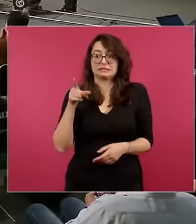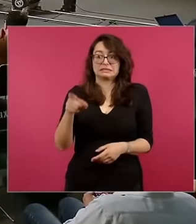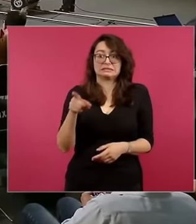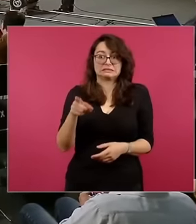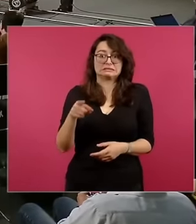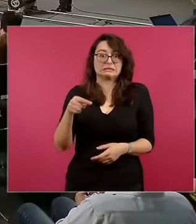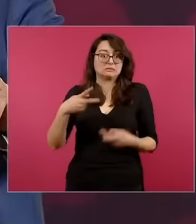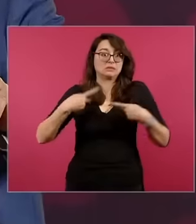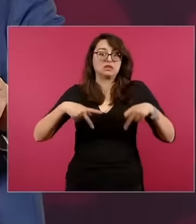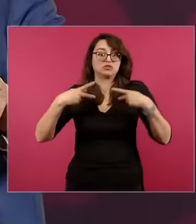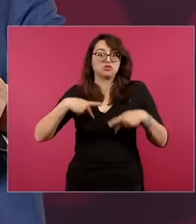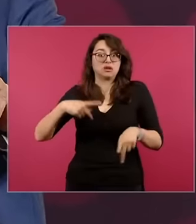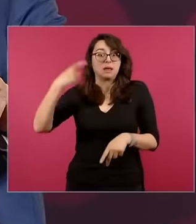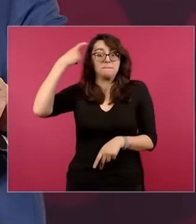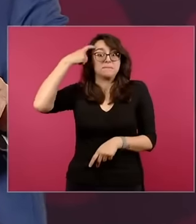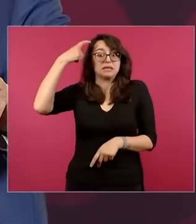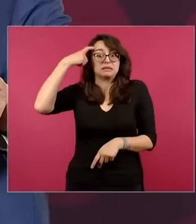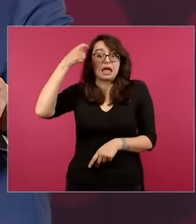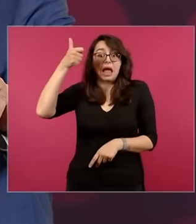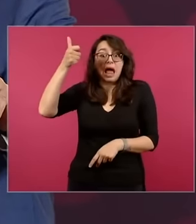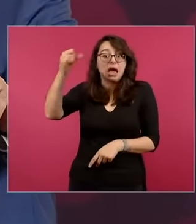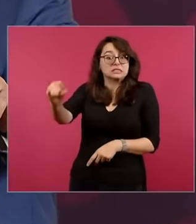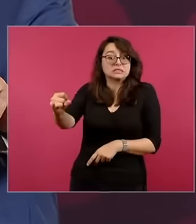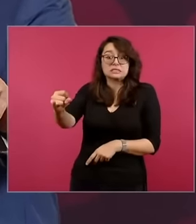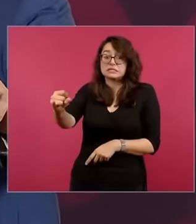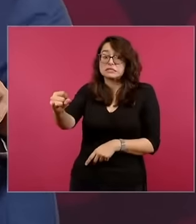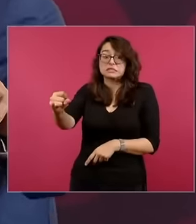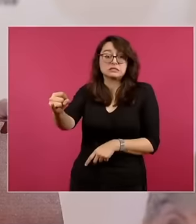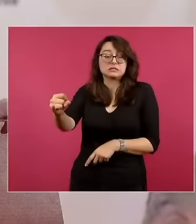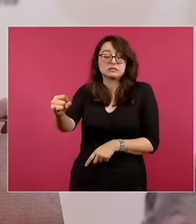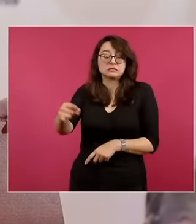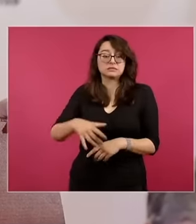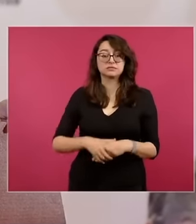country Let's